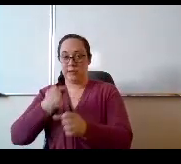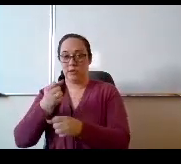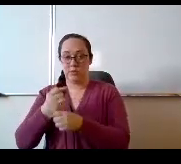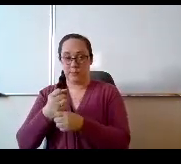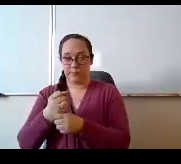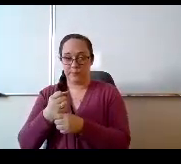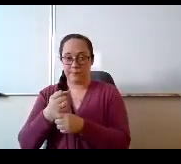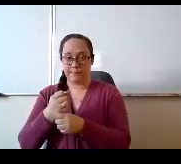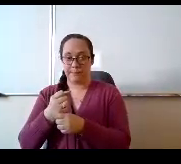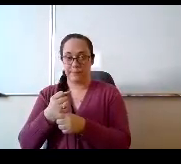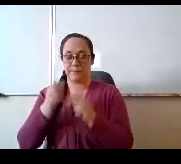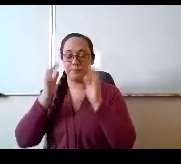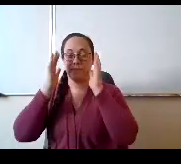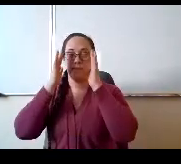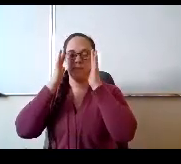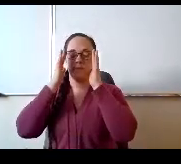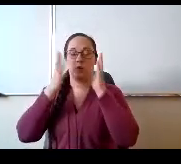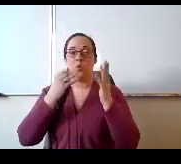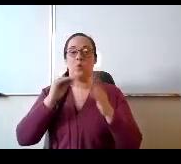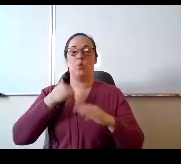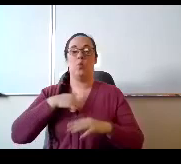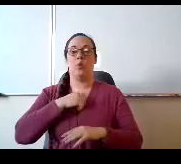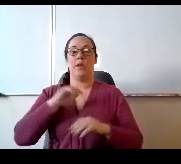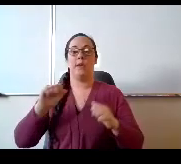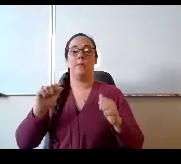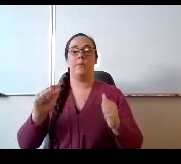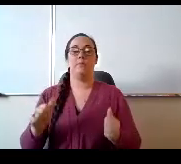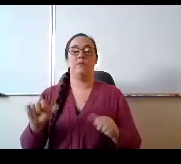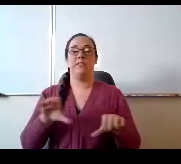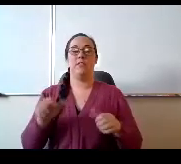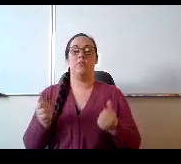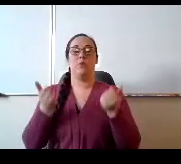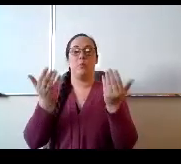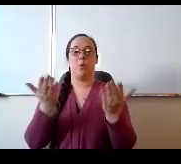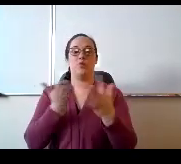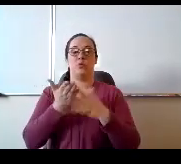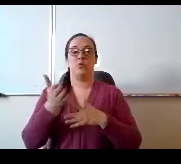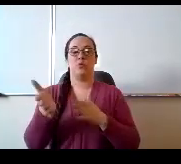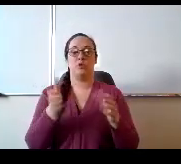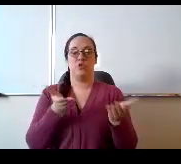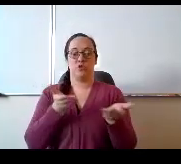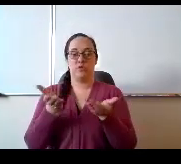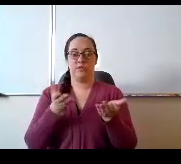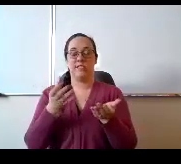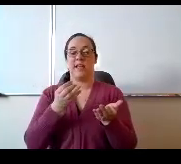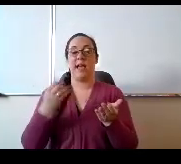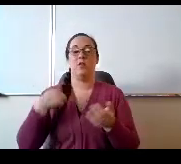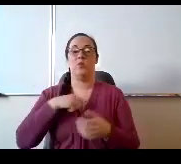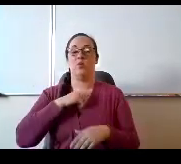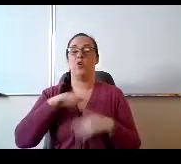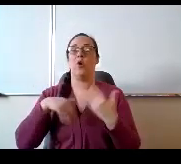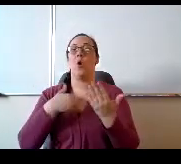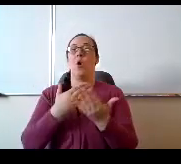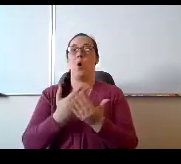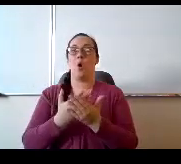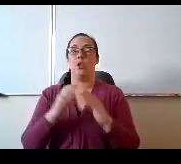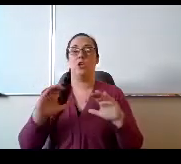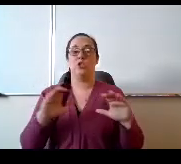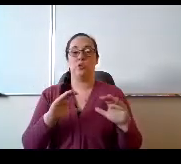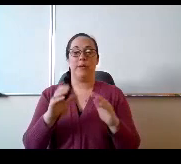We put the proposals in through learning services and we're all in some way doing tutoring.